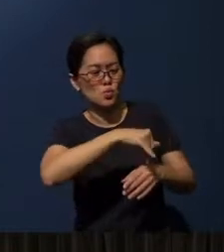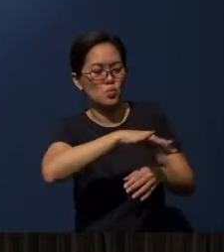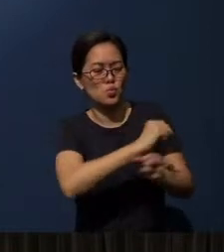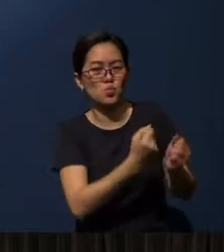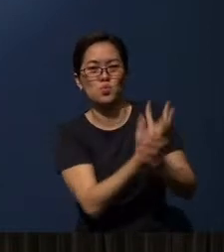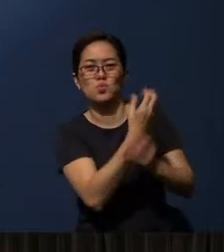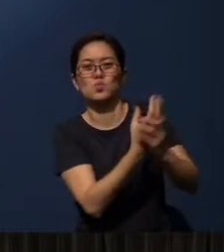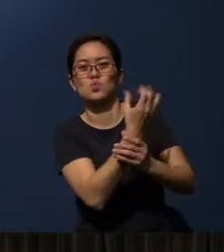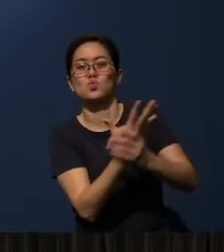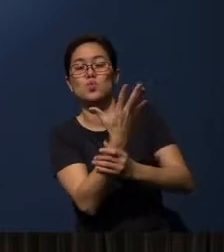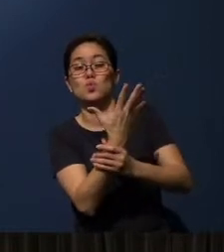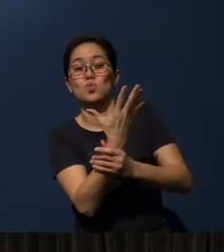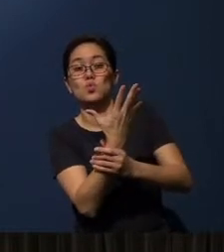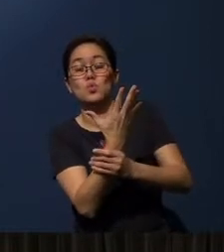And this is what the Lord wanted to do,